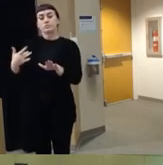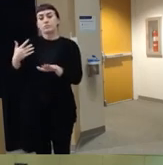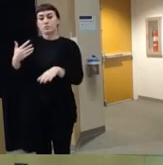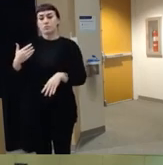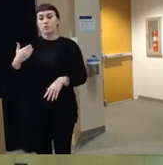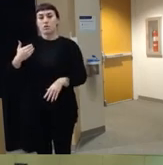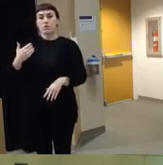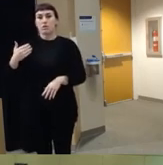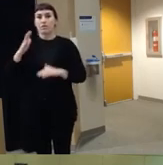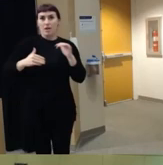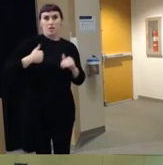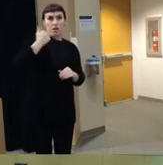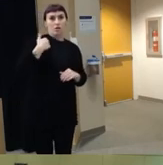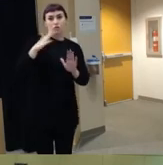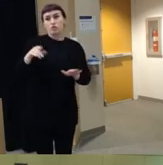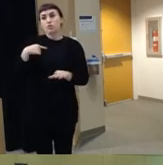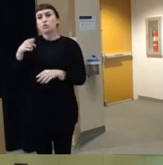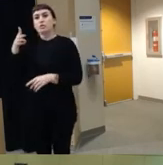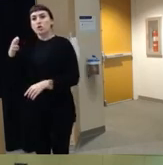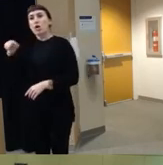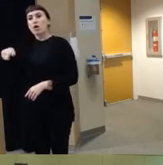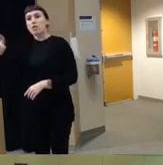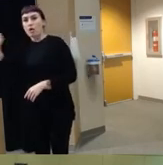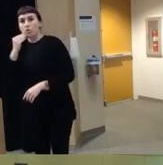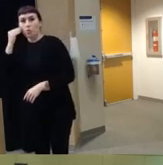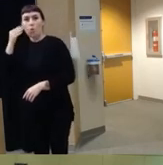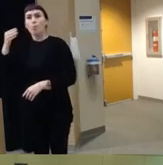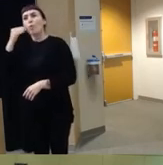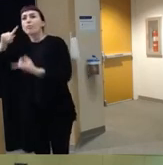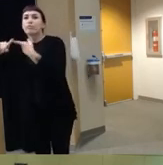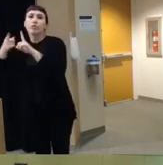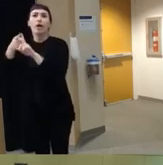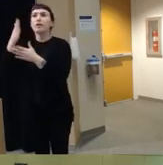to be shot at the home of a friend or um you know somewhere Outdoors um was